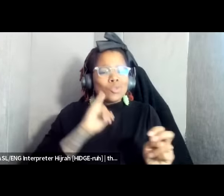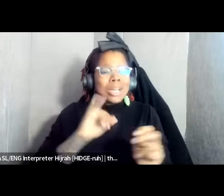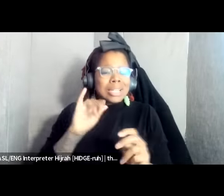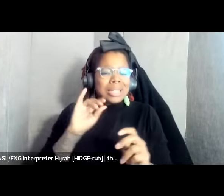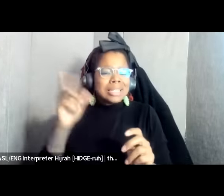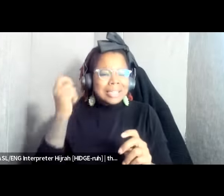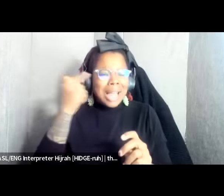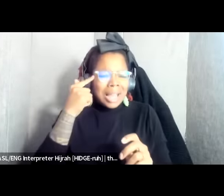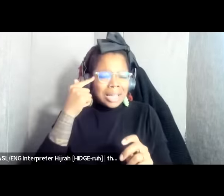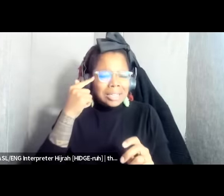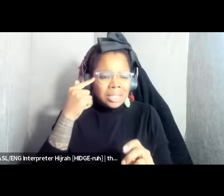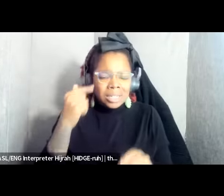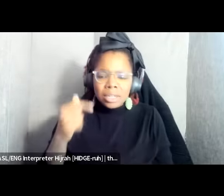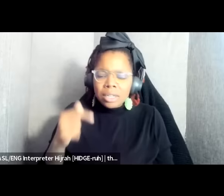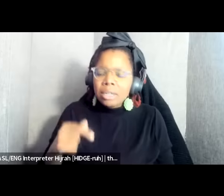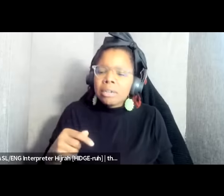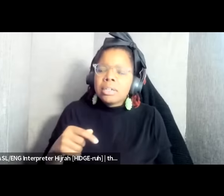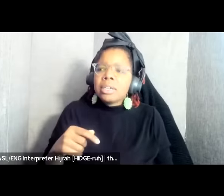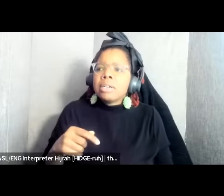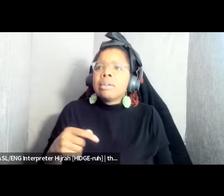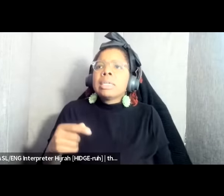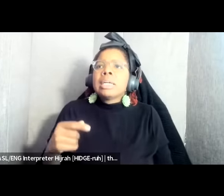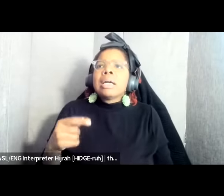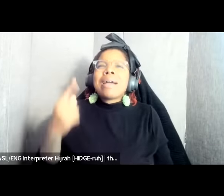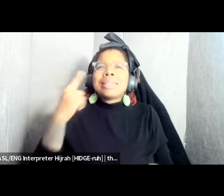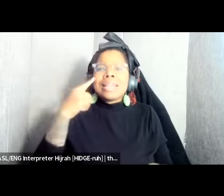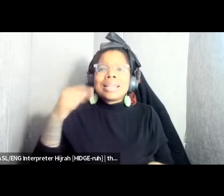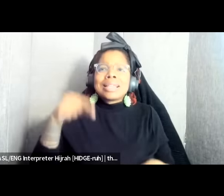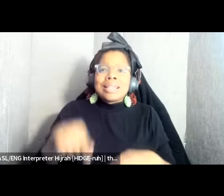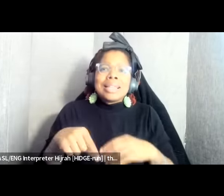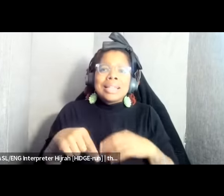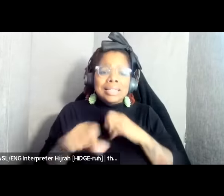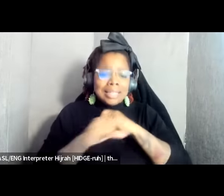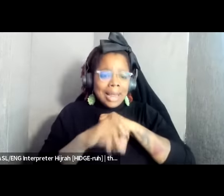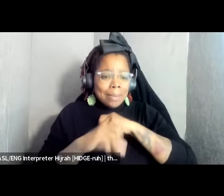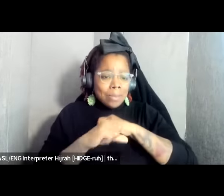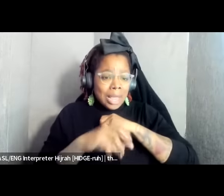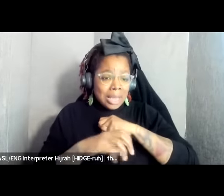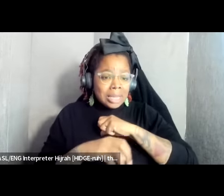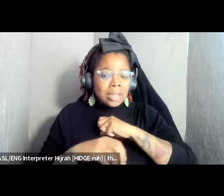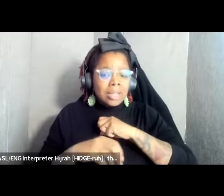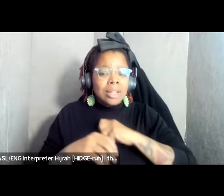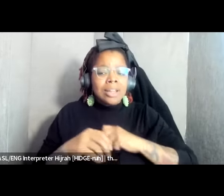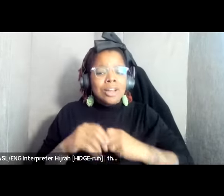and I think that you know the campaign part of what has been the beauty of it is because